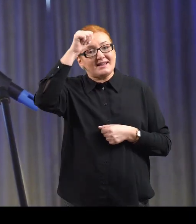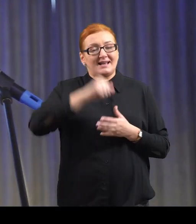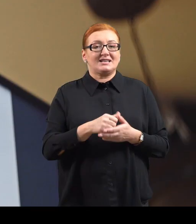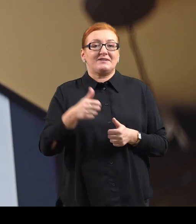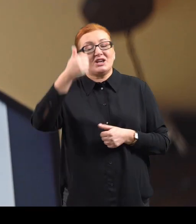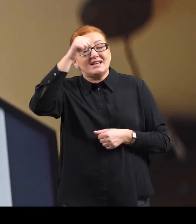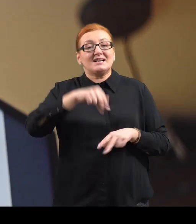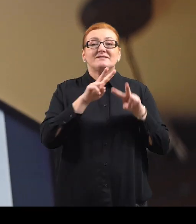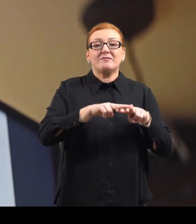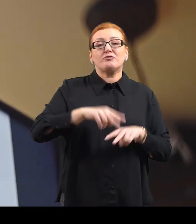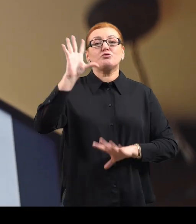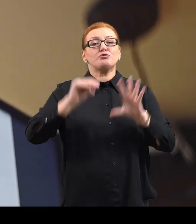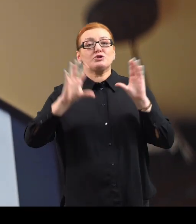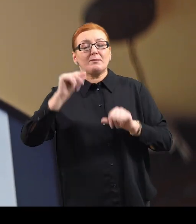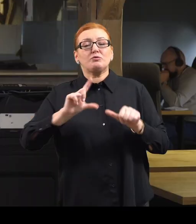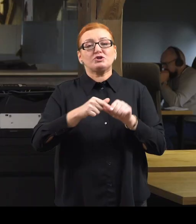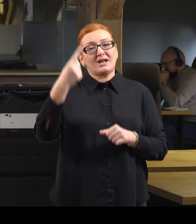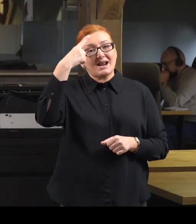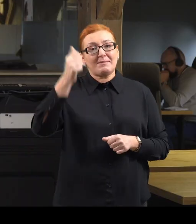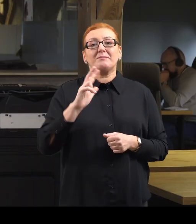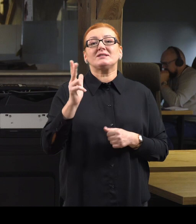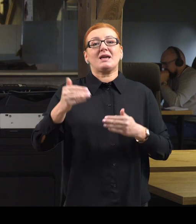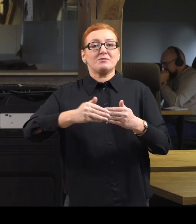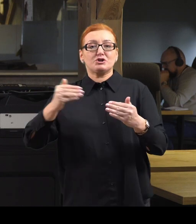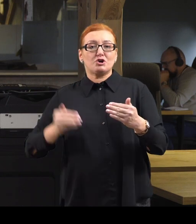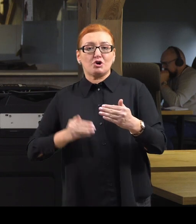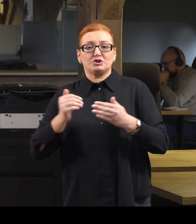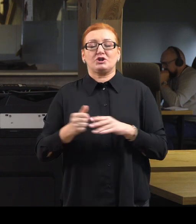the funds or the budget, but we should remember who's behind all these.